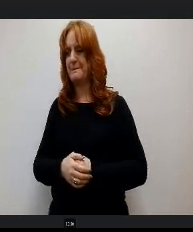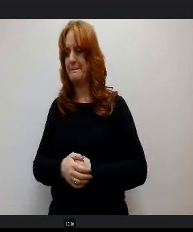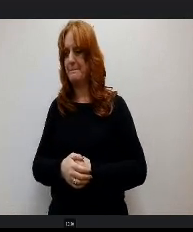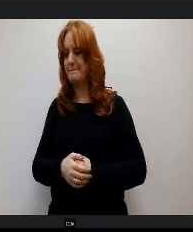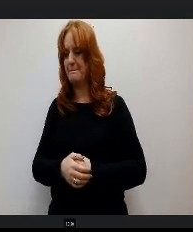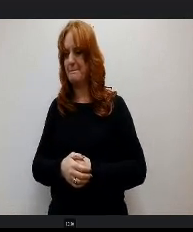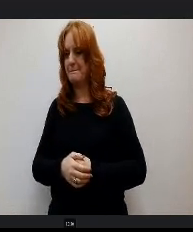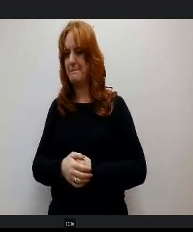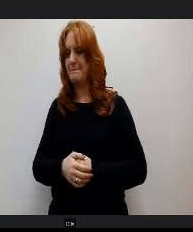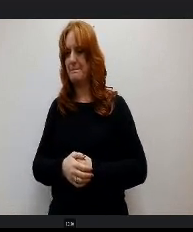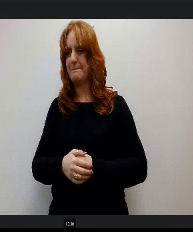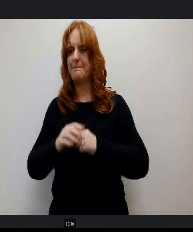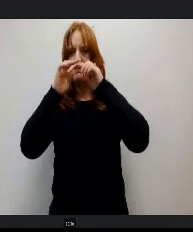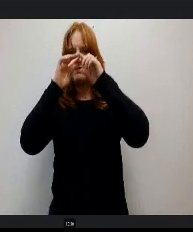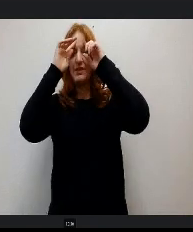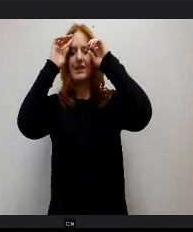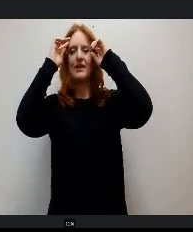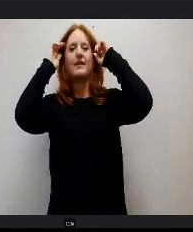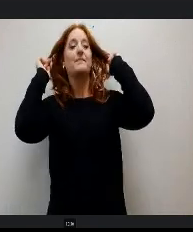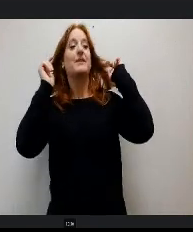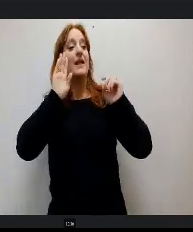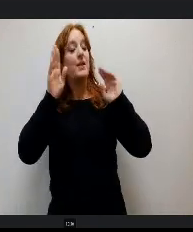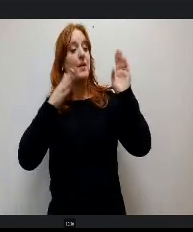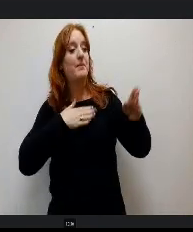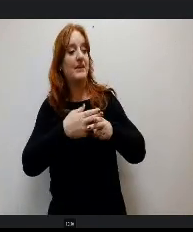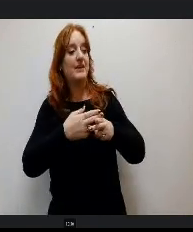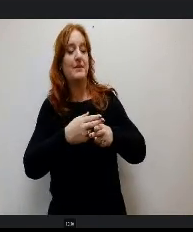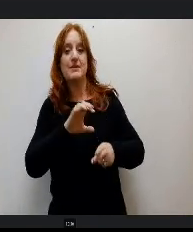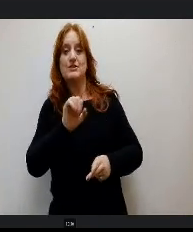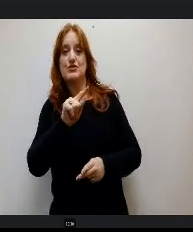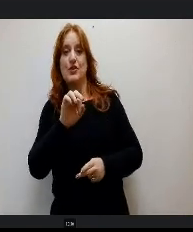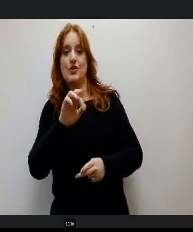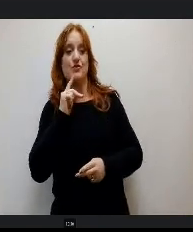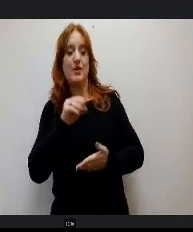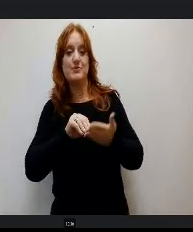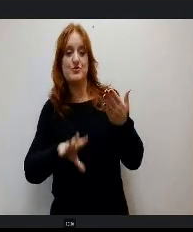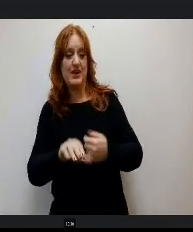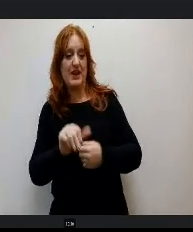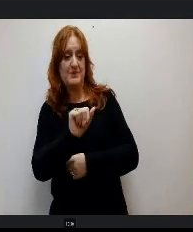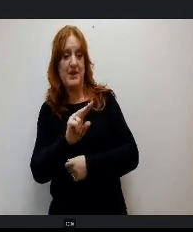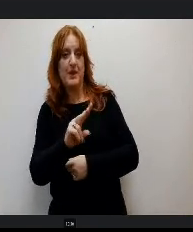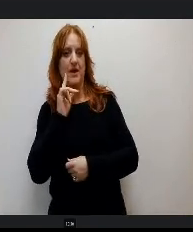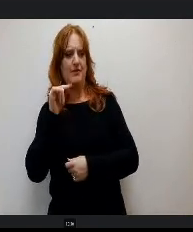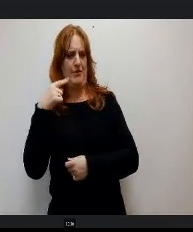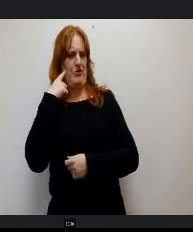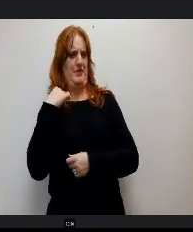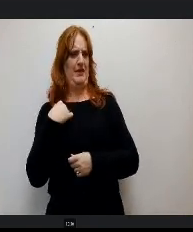Hello, my name is Carter. I'm a student at Aspen Valley I first heard that I was dyslexic junior year this year.